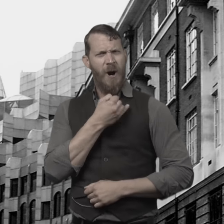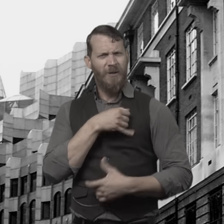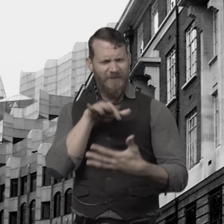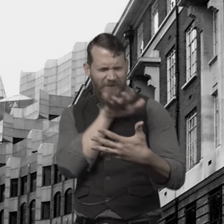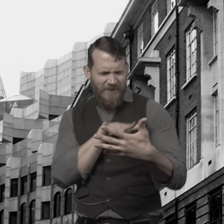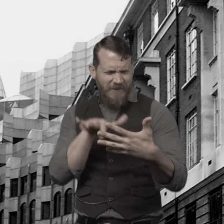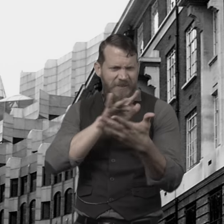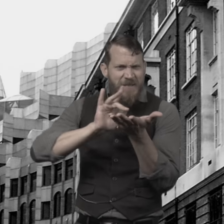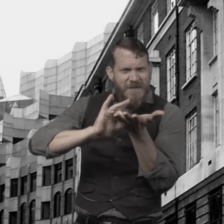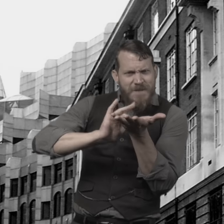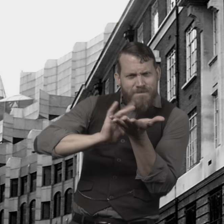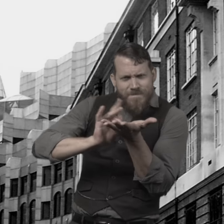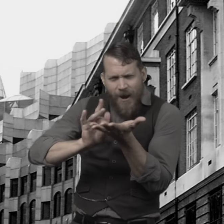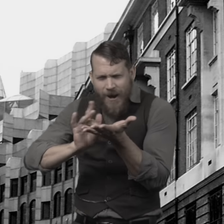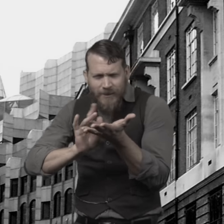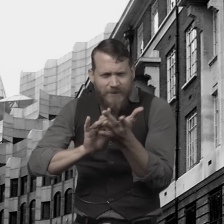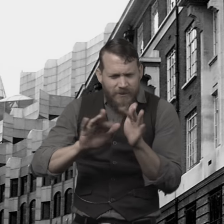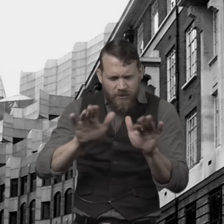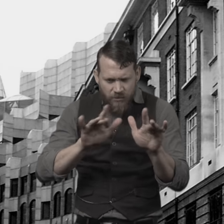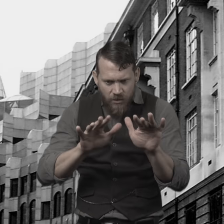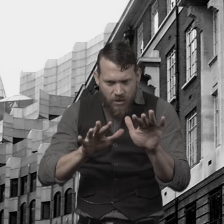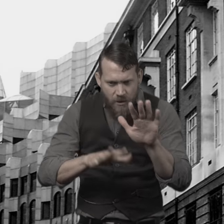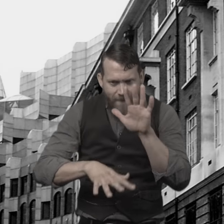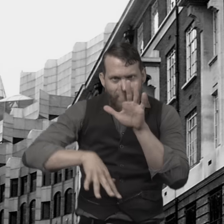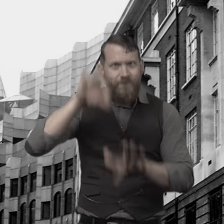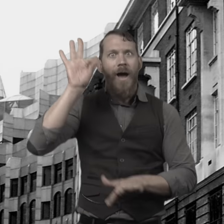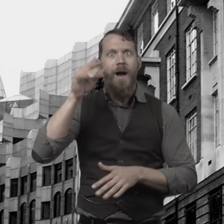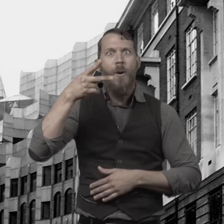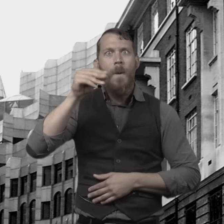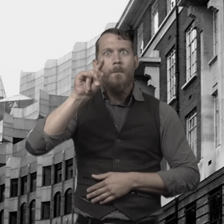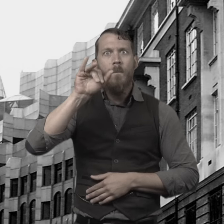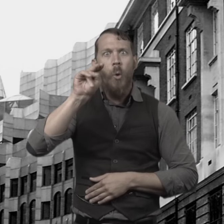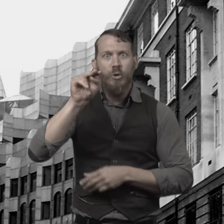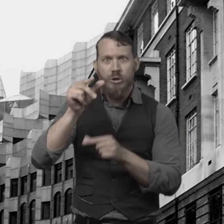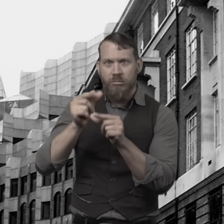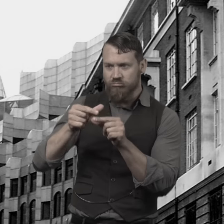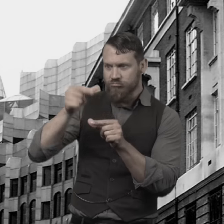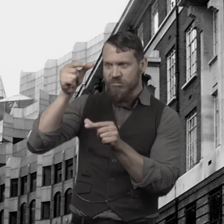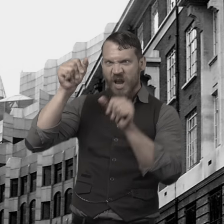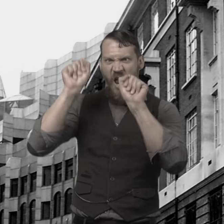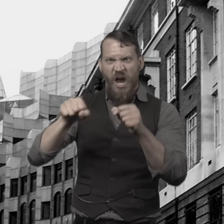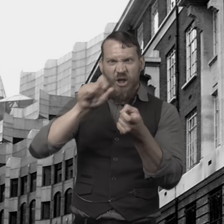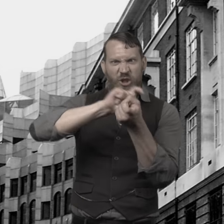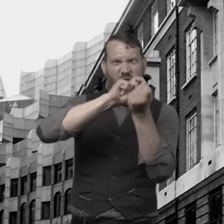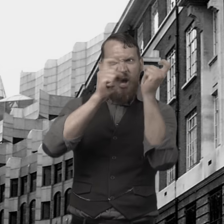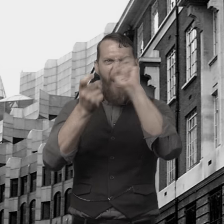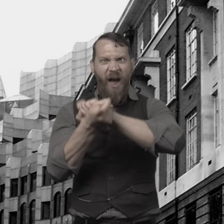While at the same time Dr. Jekyll researched medications, medicines, to create a potion